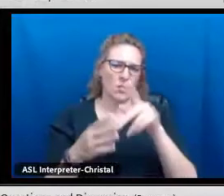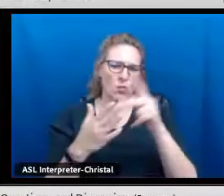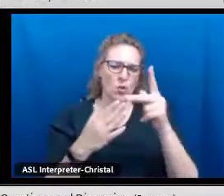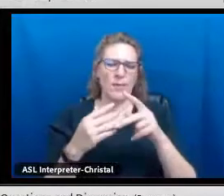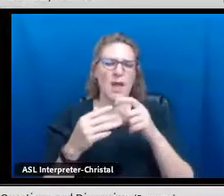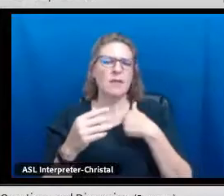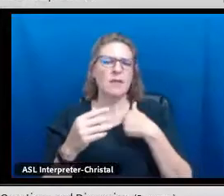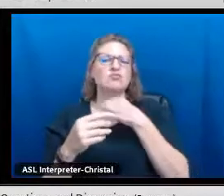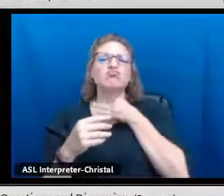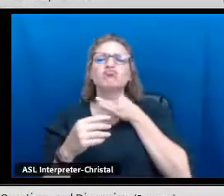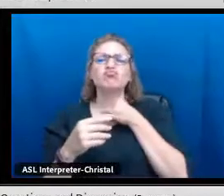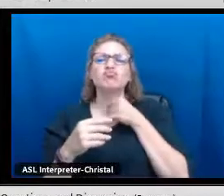or districts that have biliteracy seals.